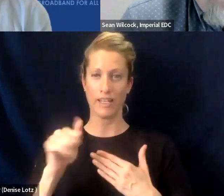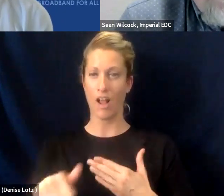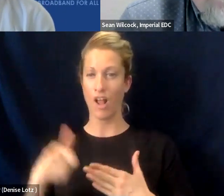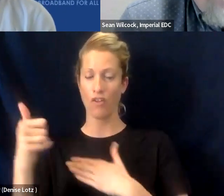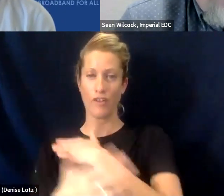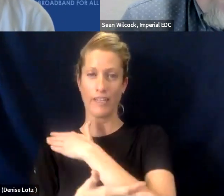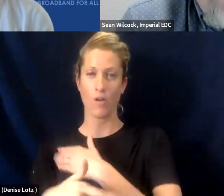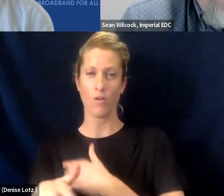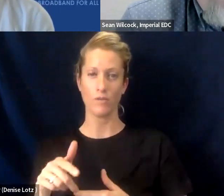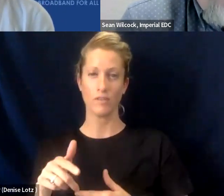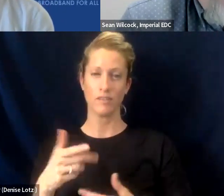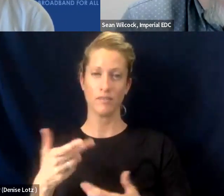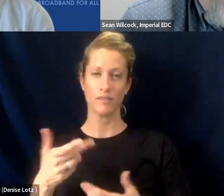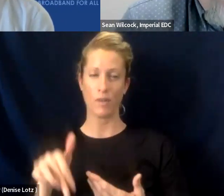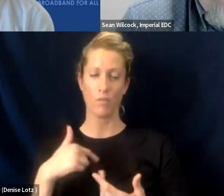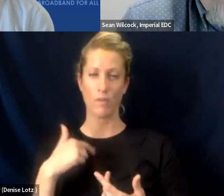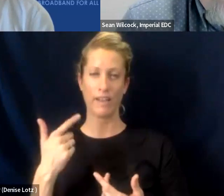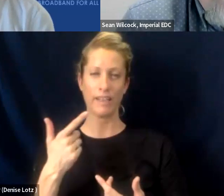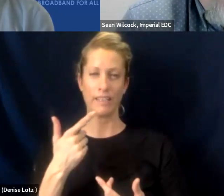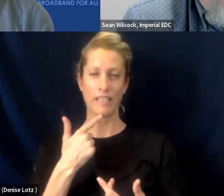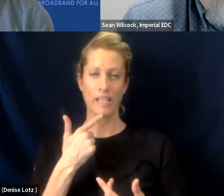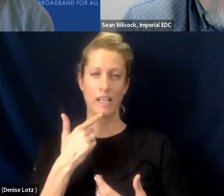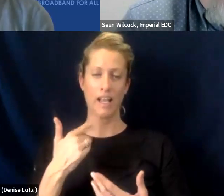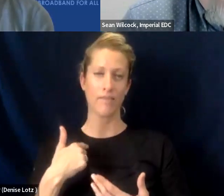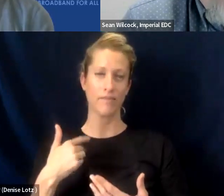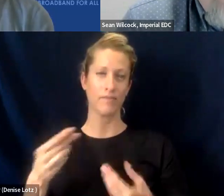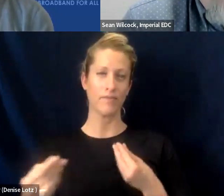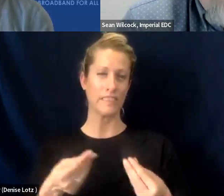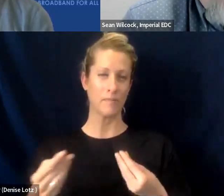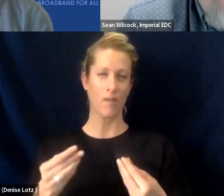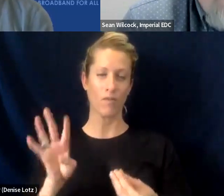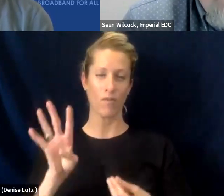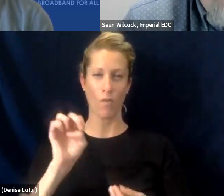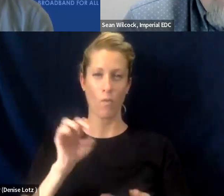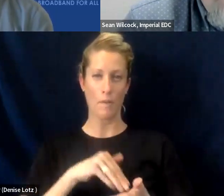we're sitting on right now, we're facilitating about $40 billion worth of projects, and many